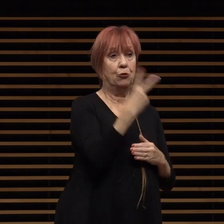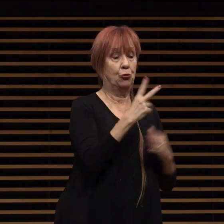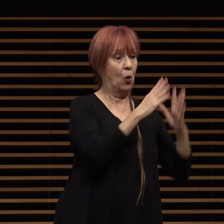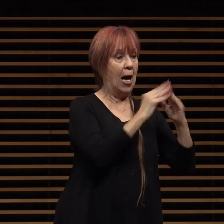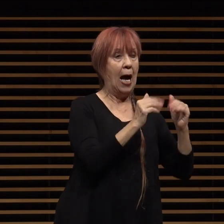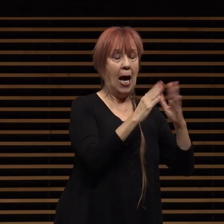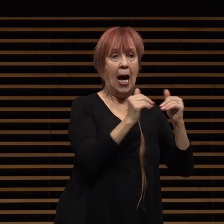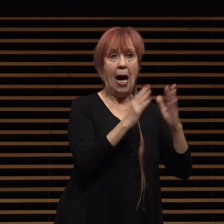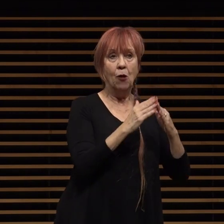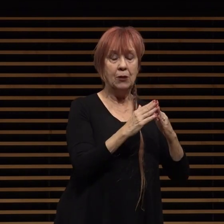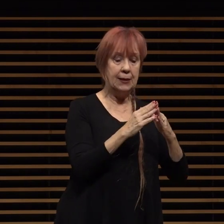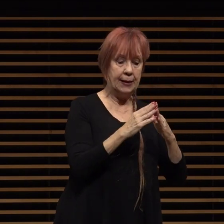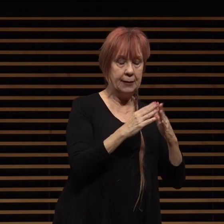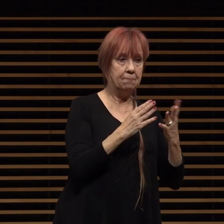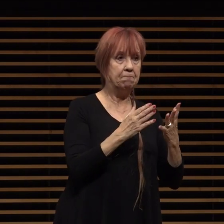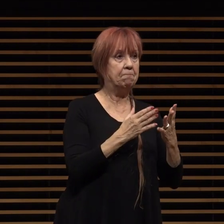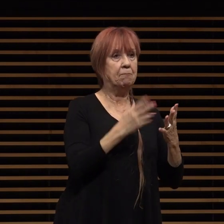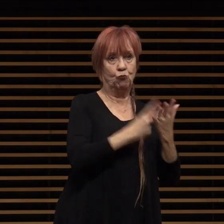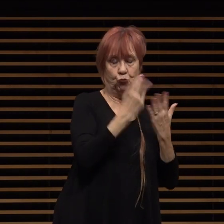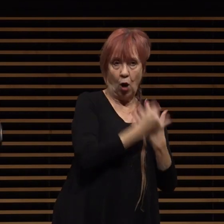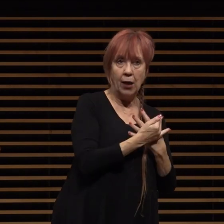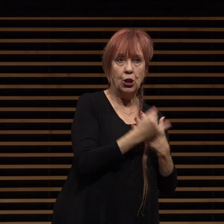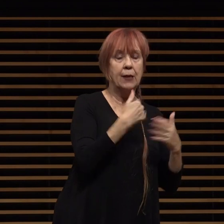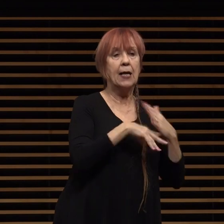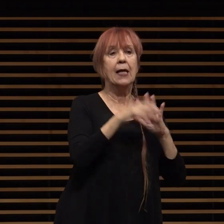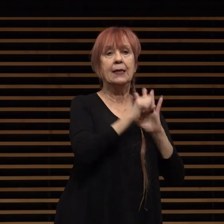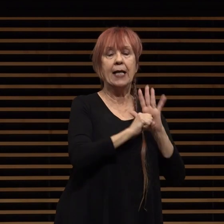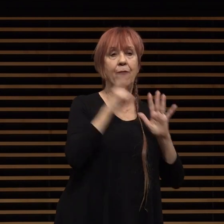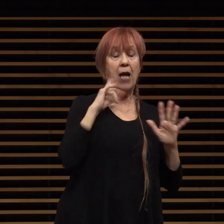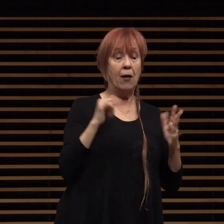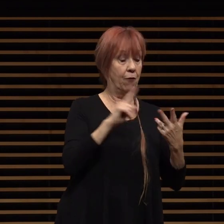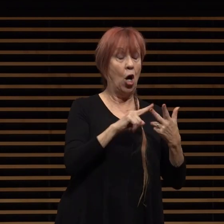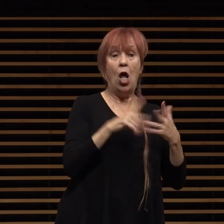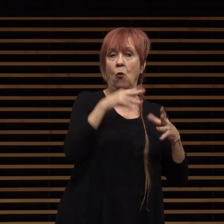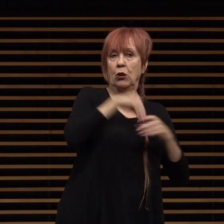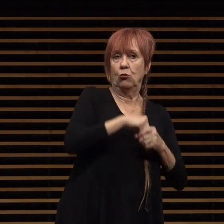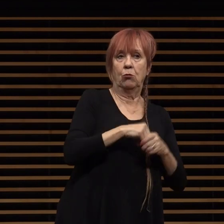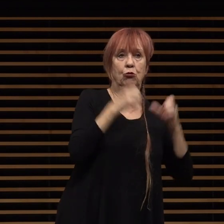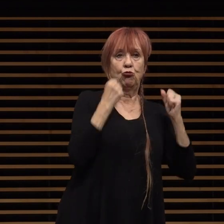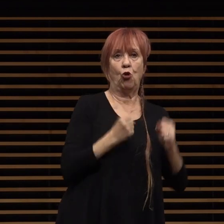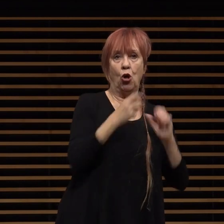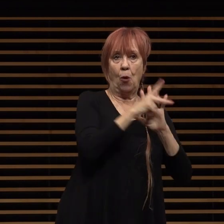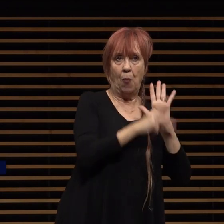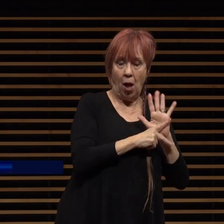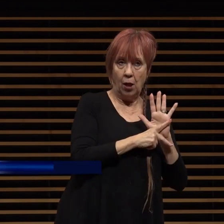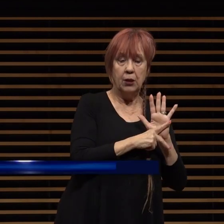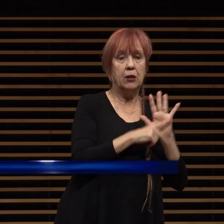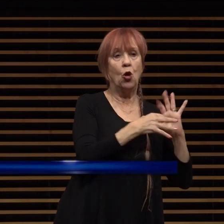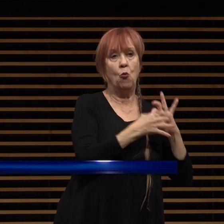middles to the state of california which included stronger policies related to